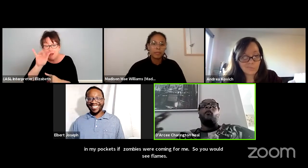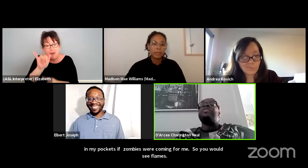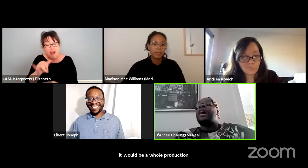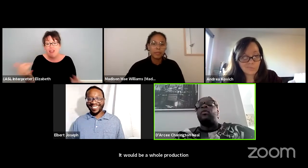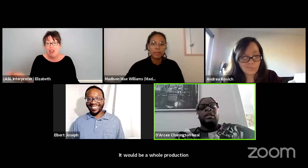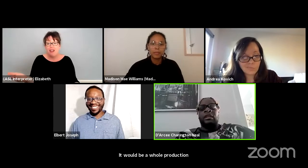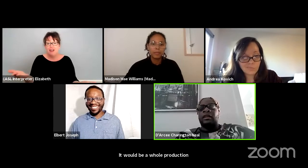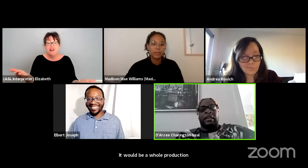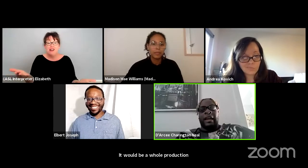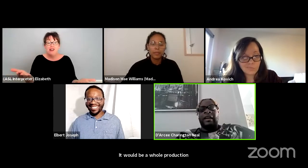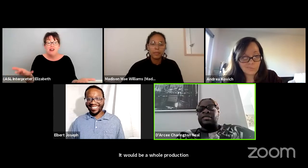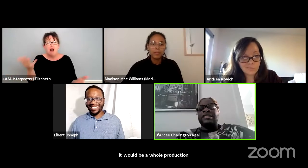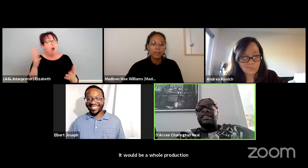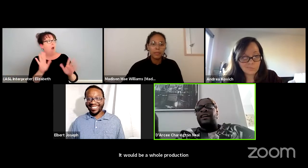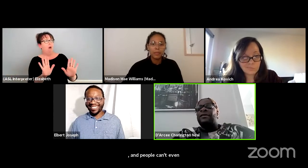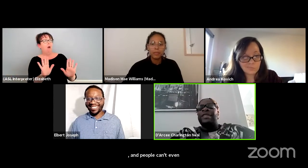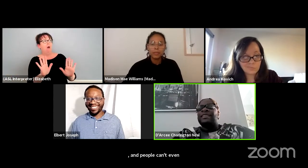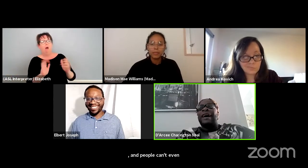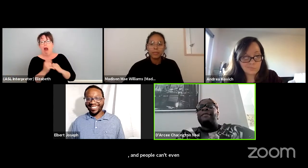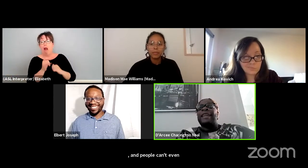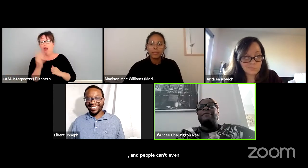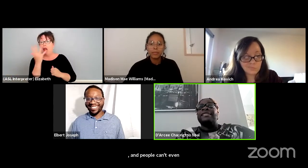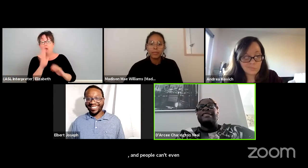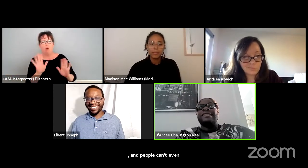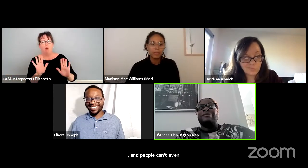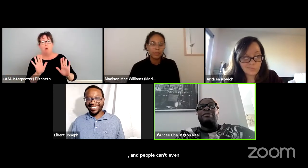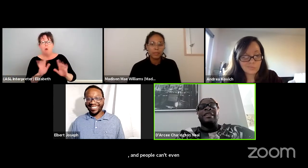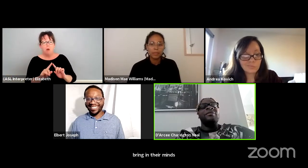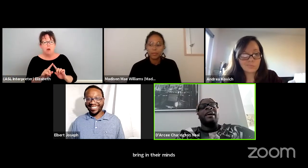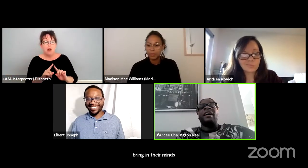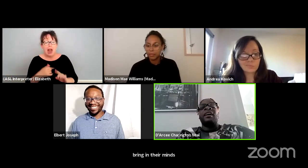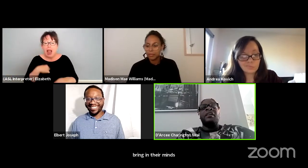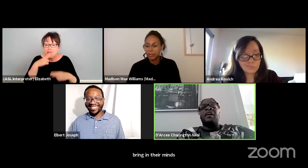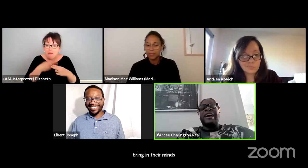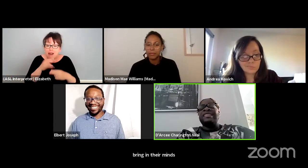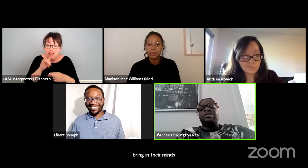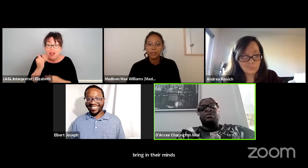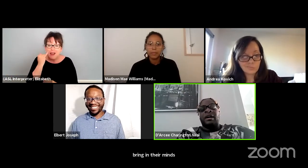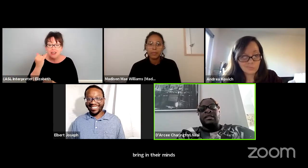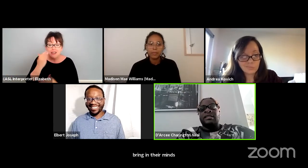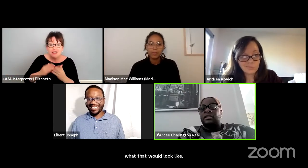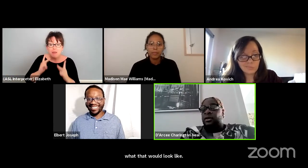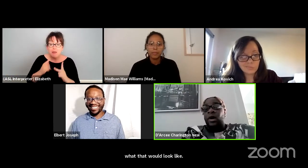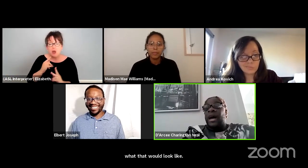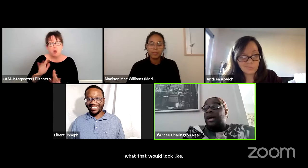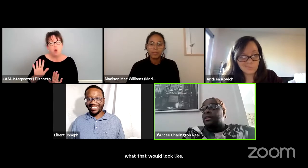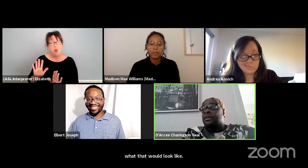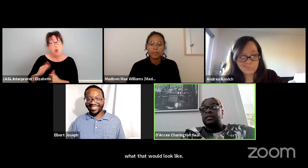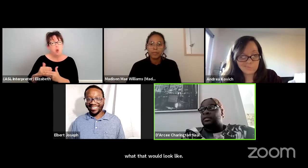what that would look like. They're just like, oh, I mean, I mentioned it to some people and they were like, oh, that's too much. Why?